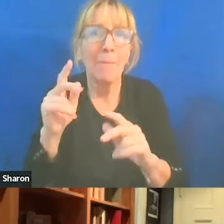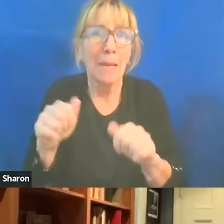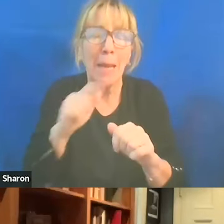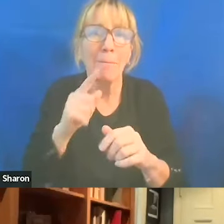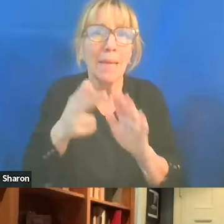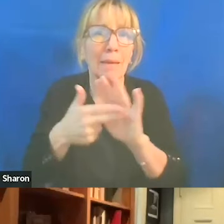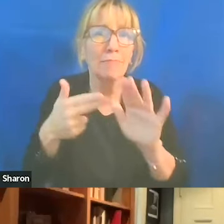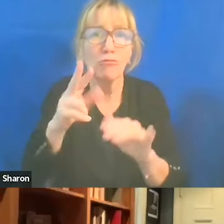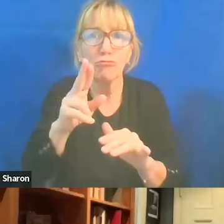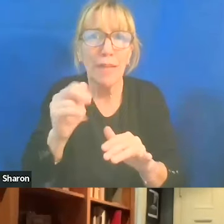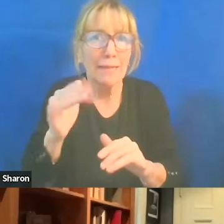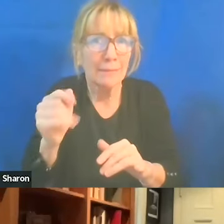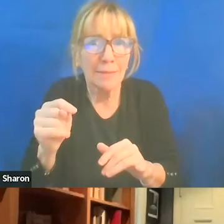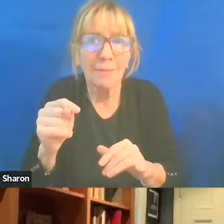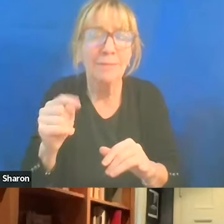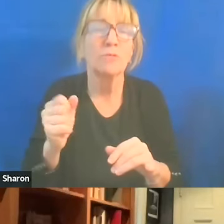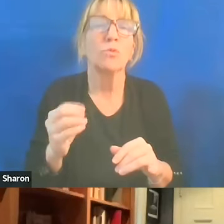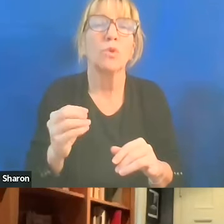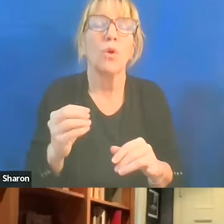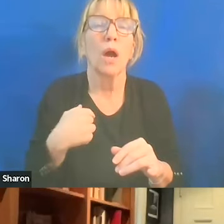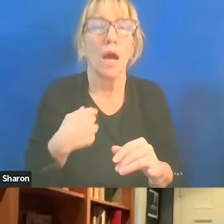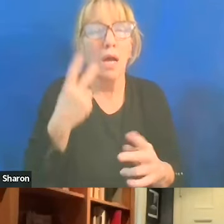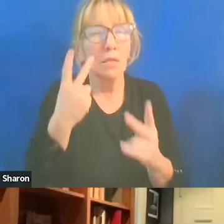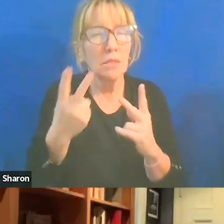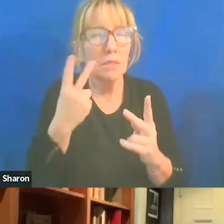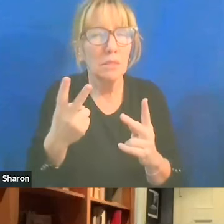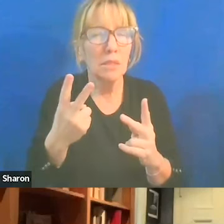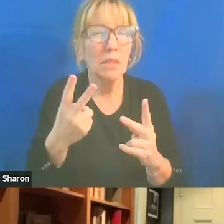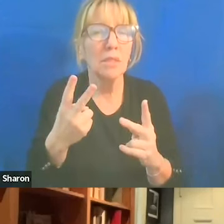That being said, I see debate inside the Jewish community.